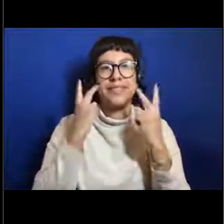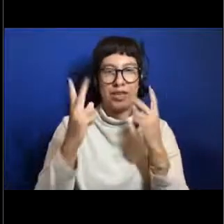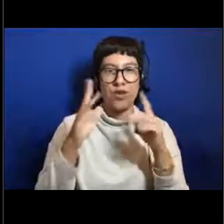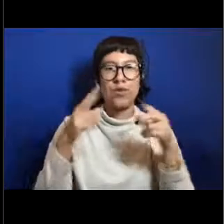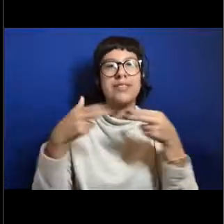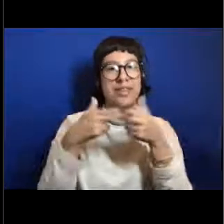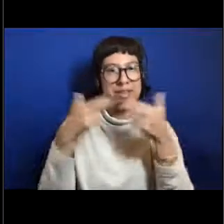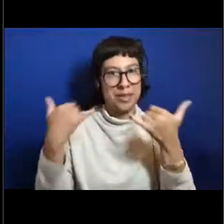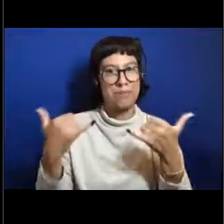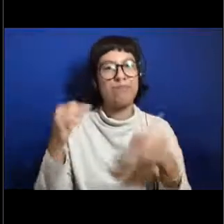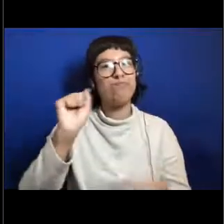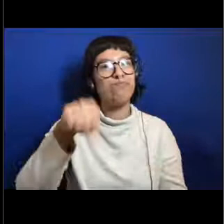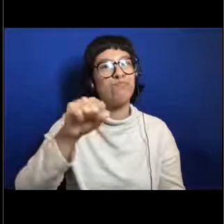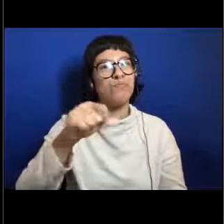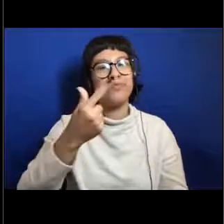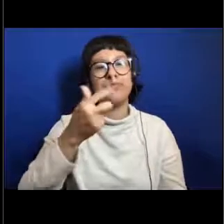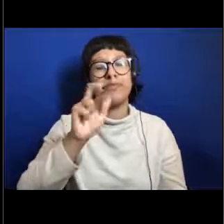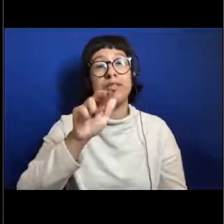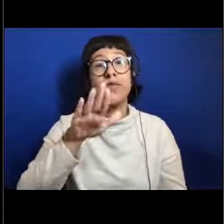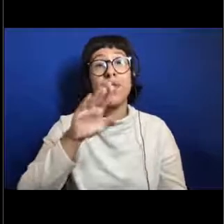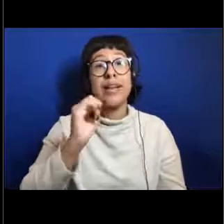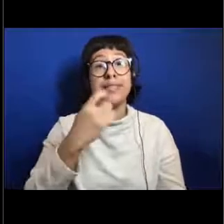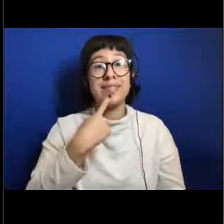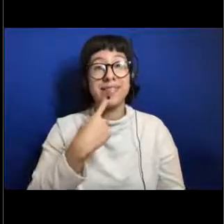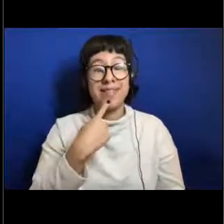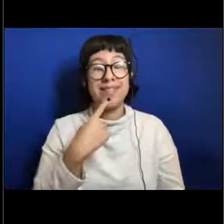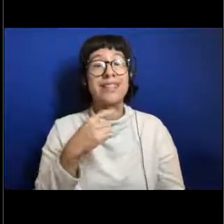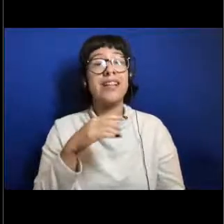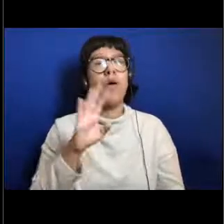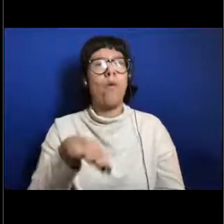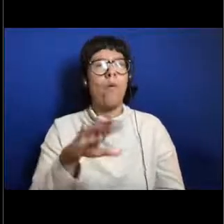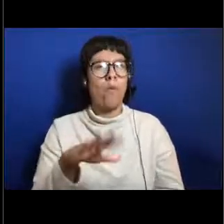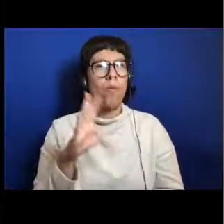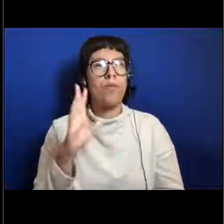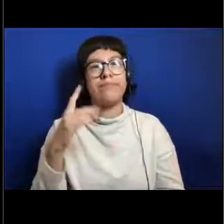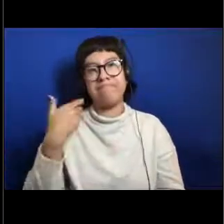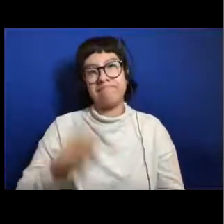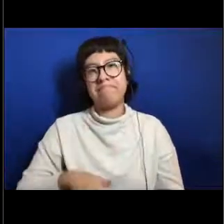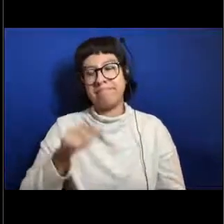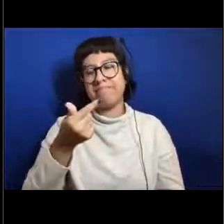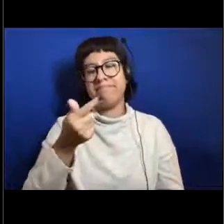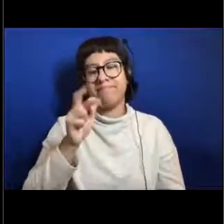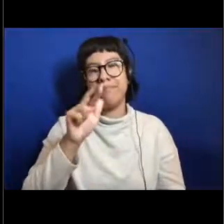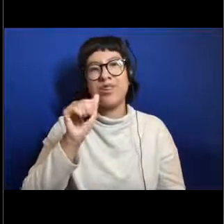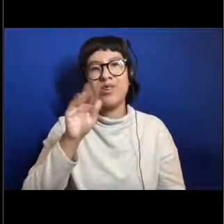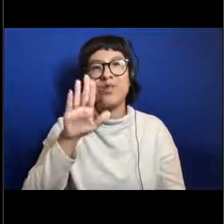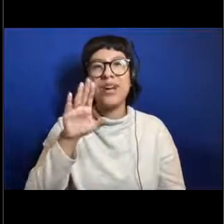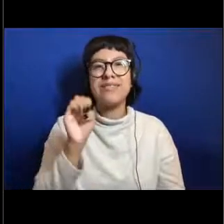Yep and while you're queuing up the slide I just wanted to, this is Grace from the chat box just ask you,